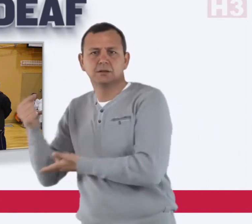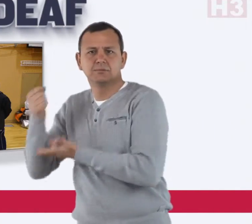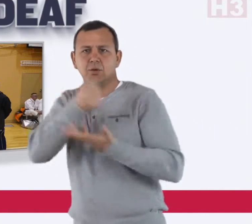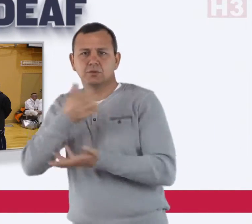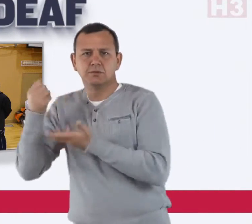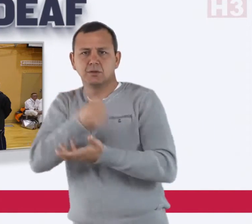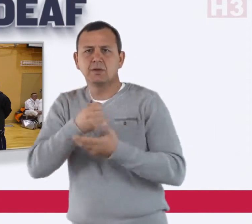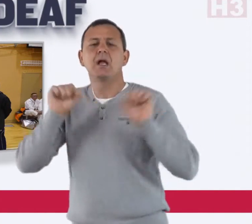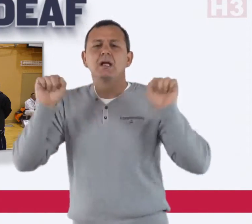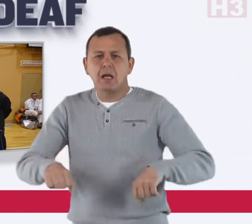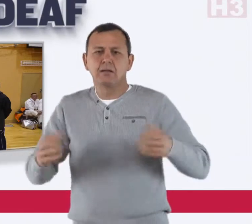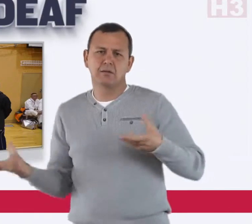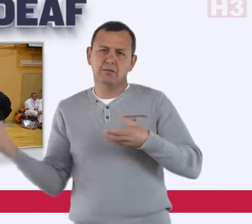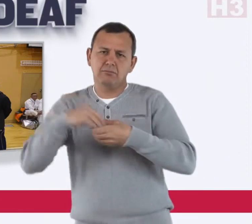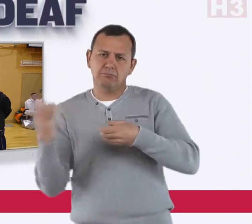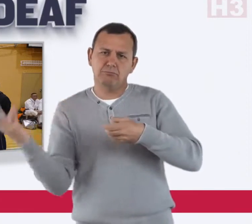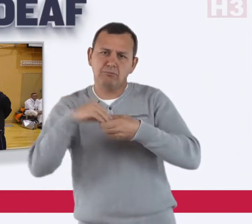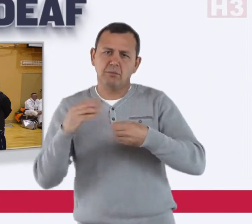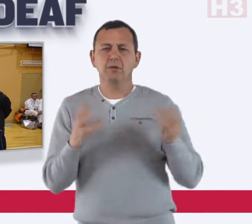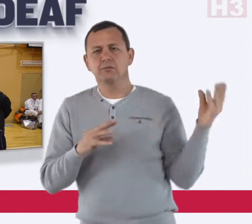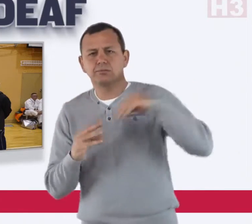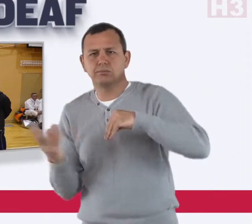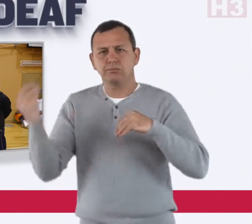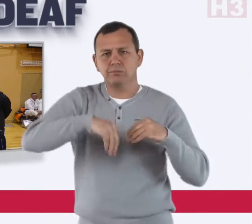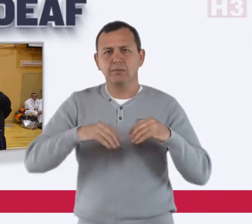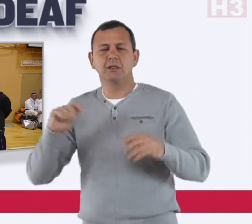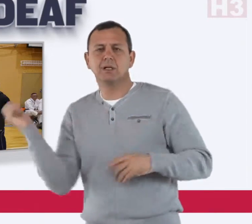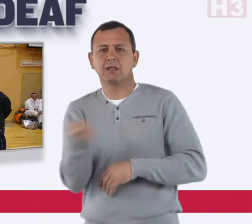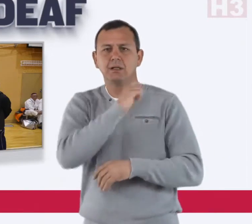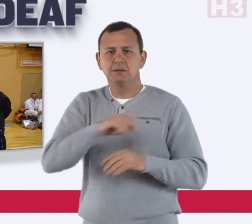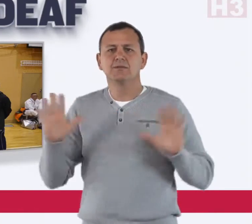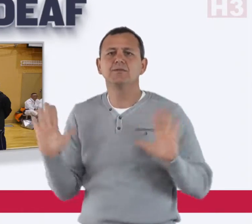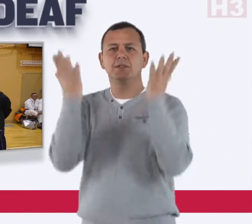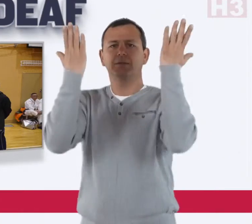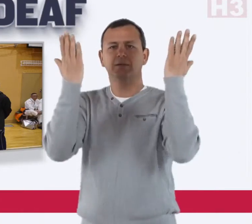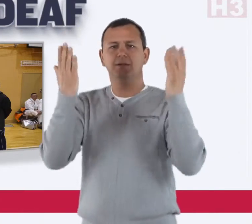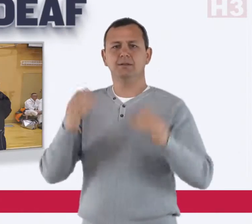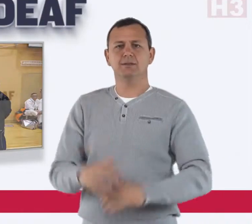sponsors so they can participate in tennis events.